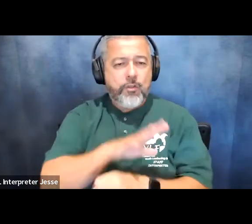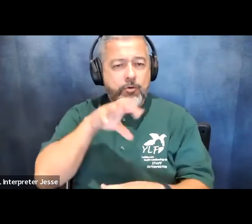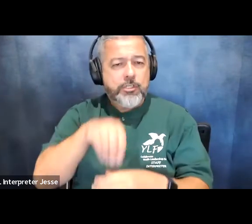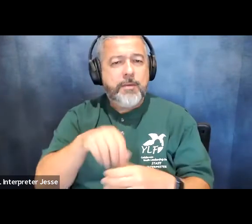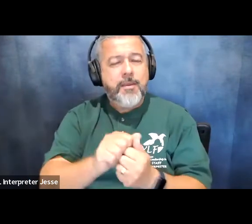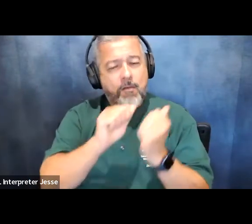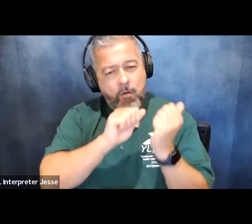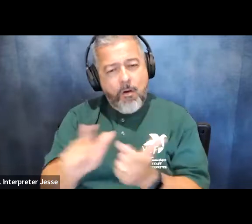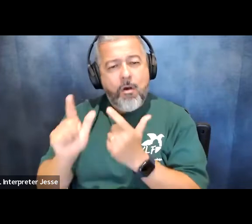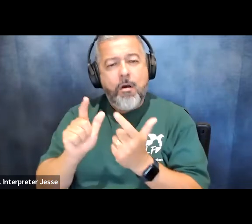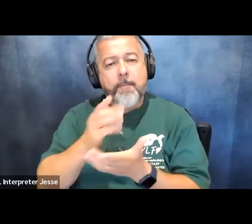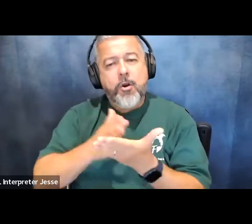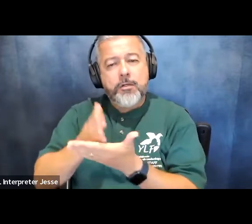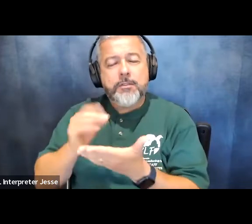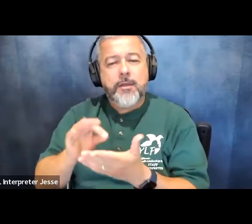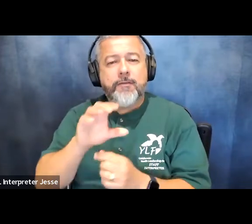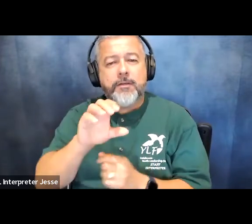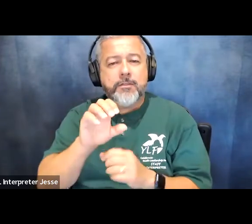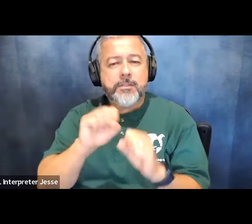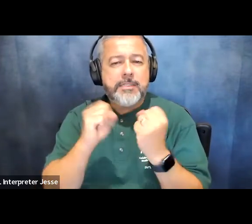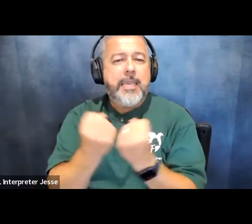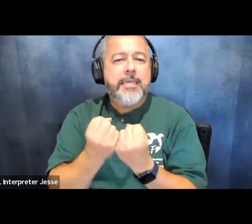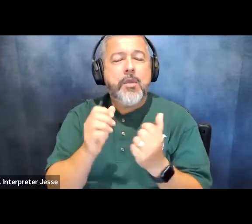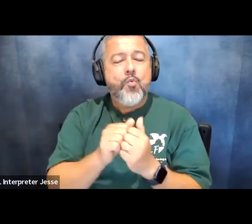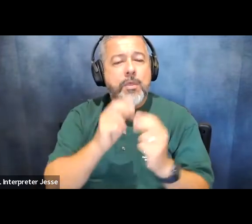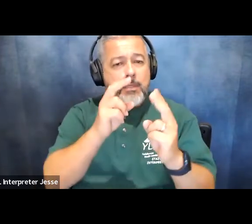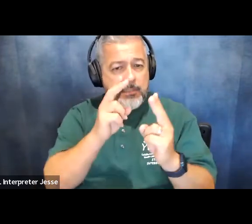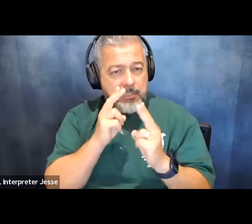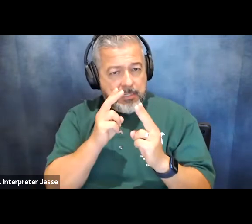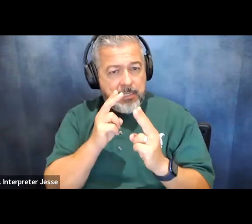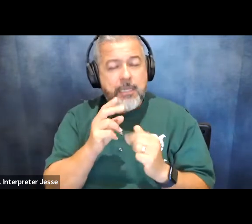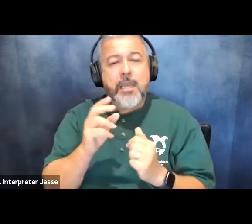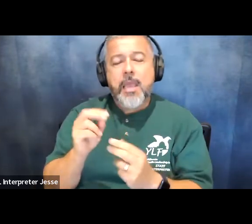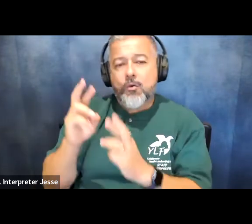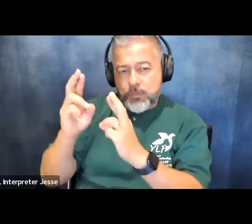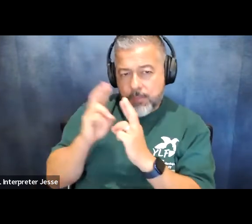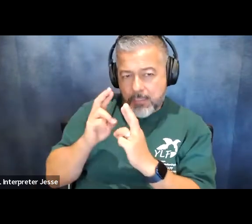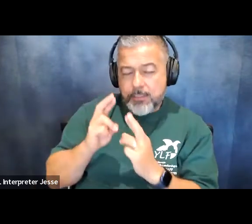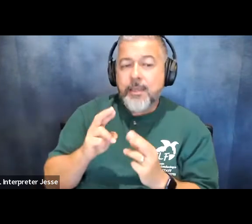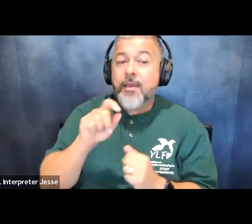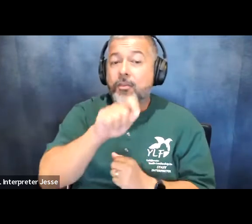aspects of society with dignity and respect and therefore were no longer excluded